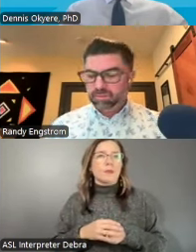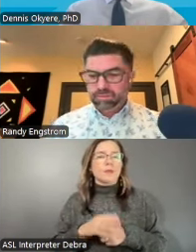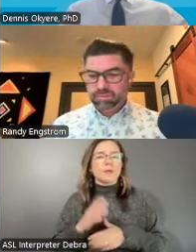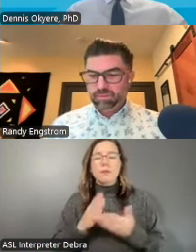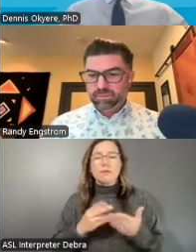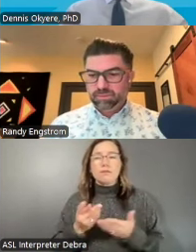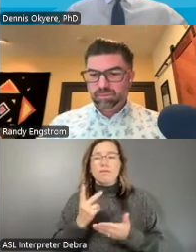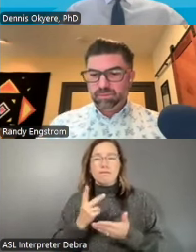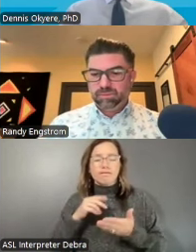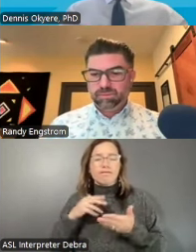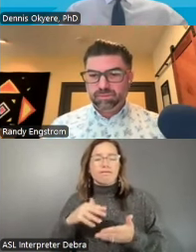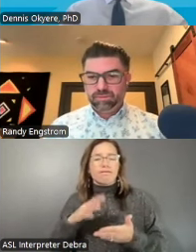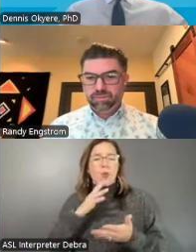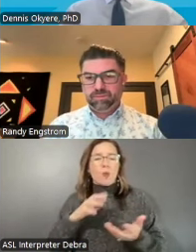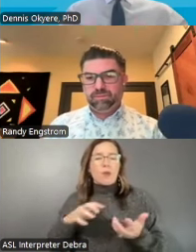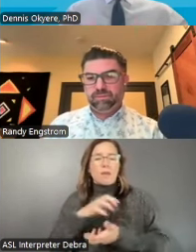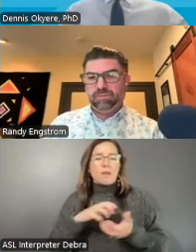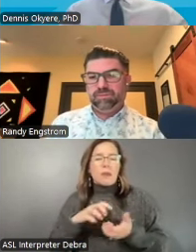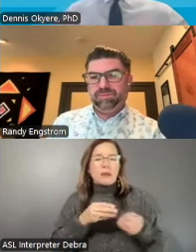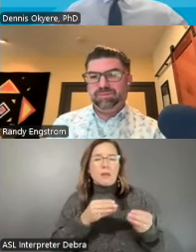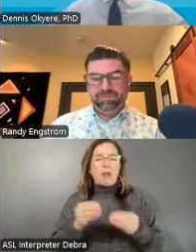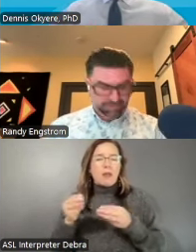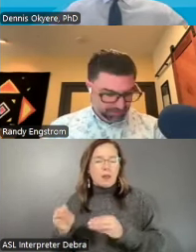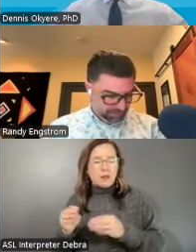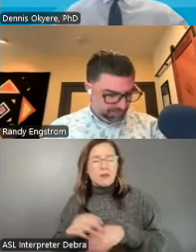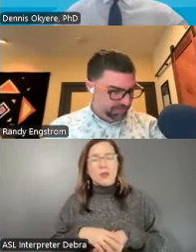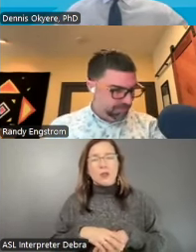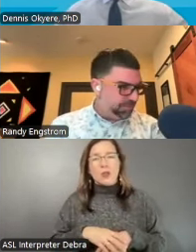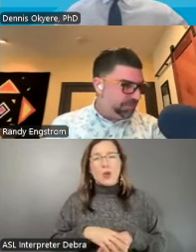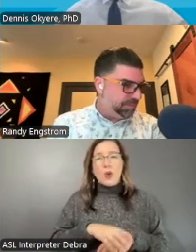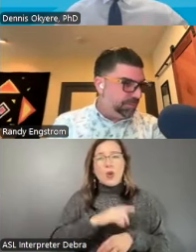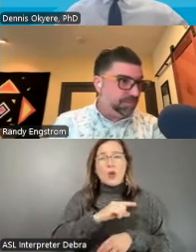the study will be a mixed method study, meaning we will use both quantitative and qualitative